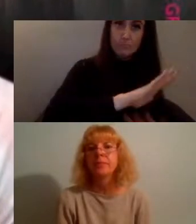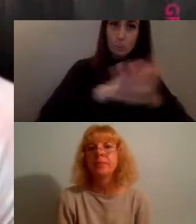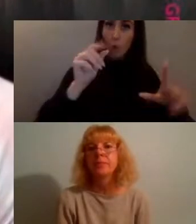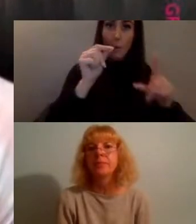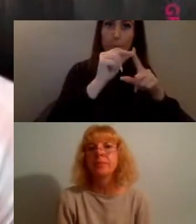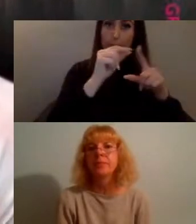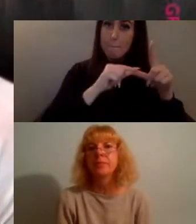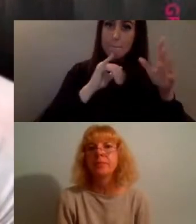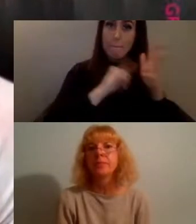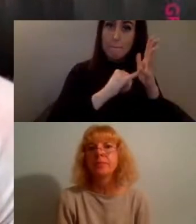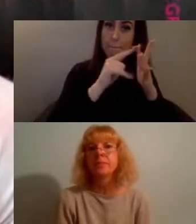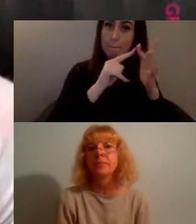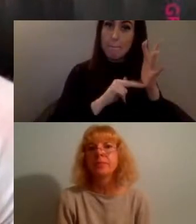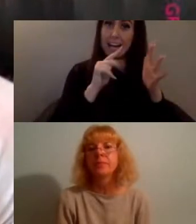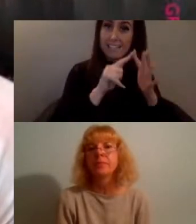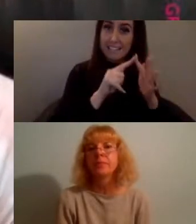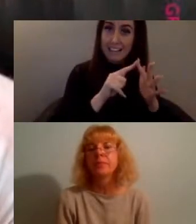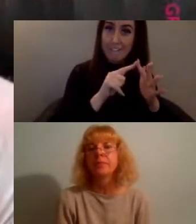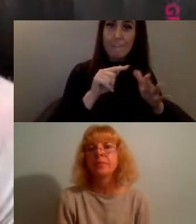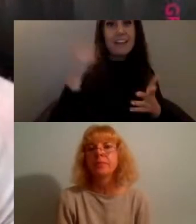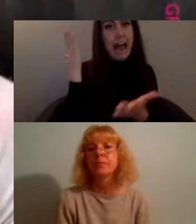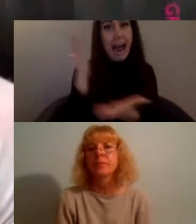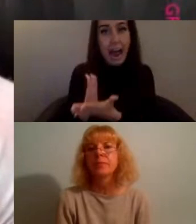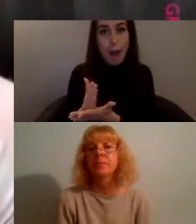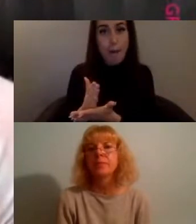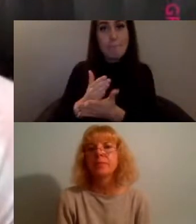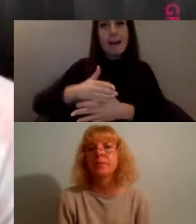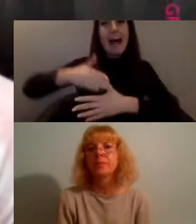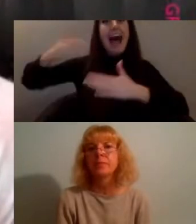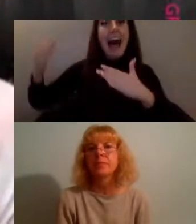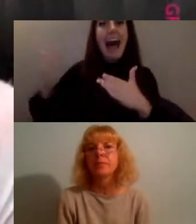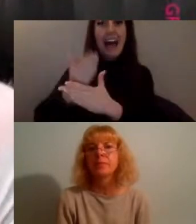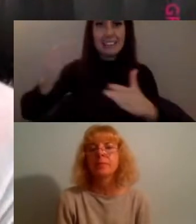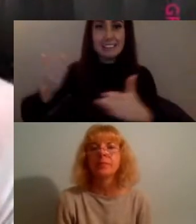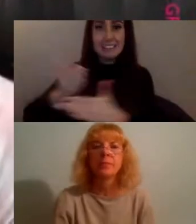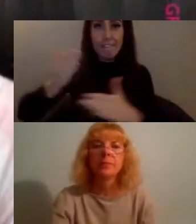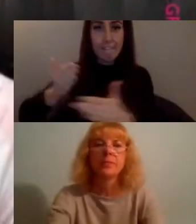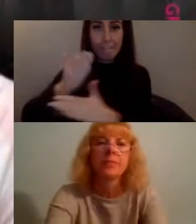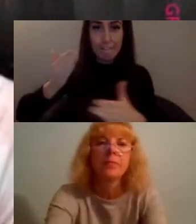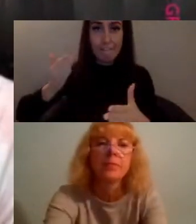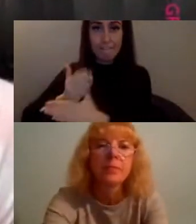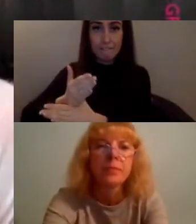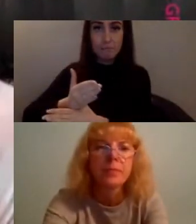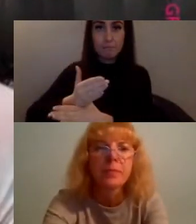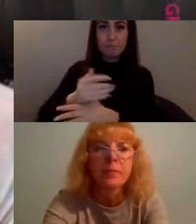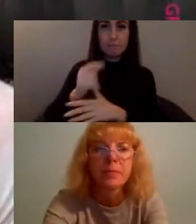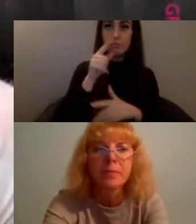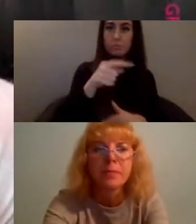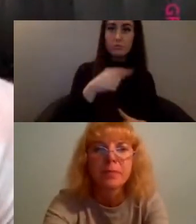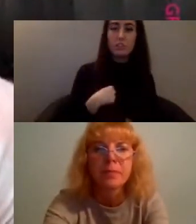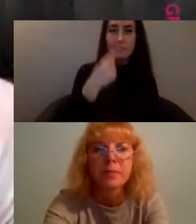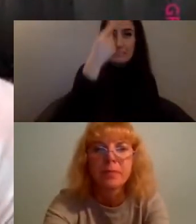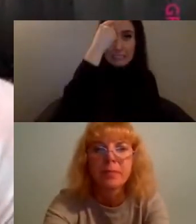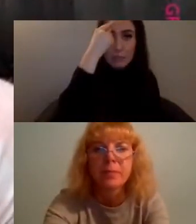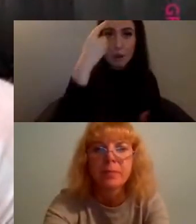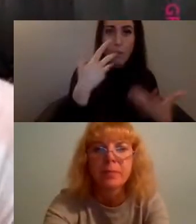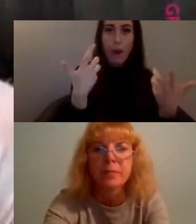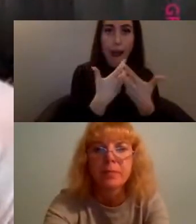about their own identity, what they have done and how they have perpetrated particular views